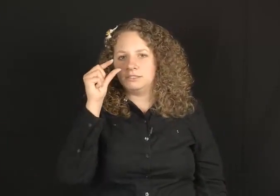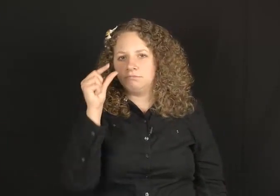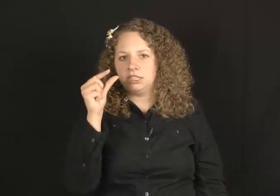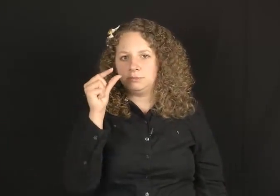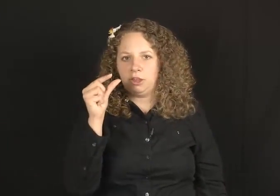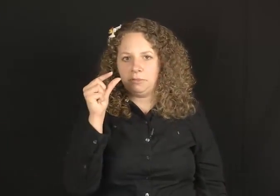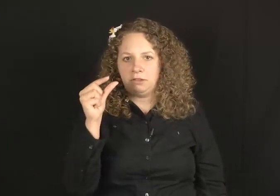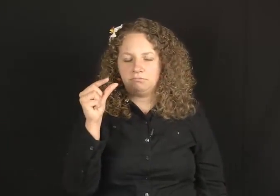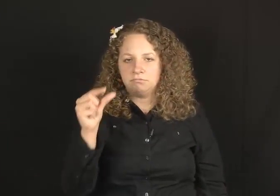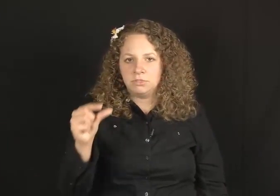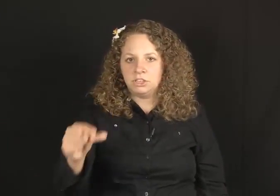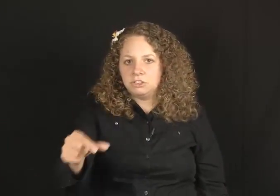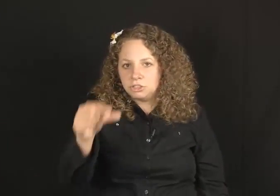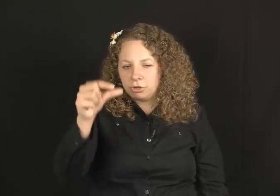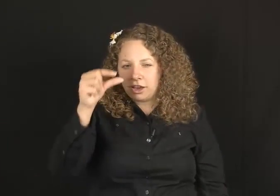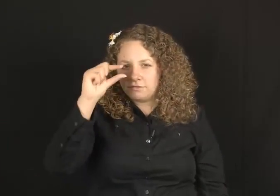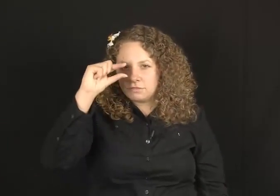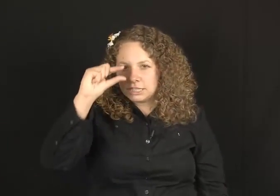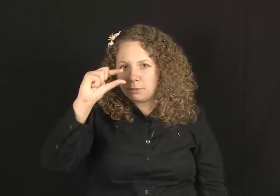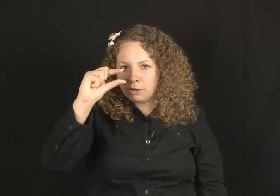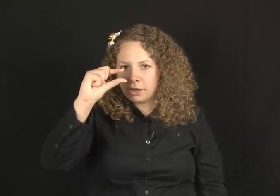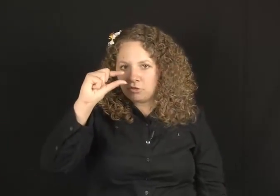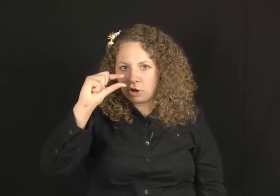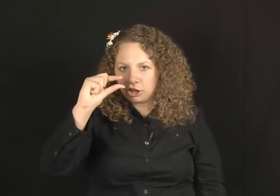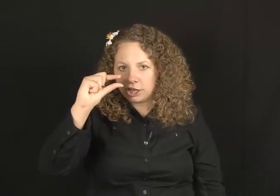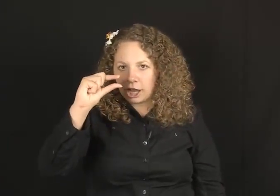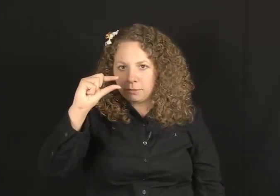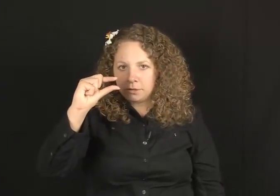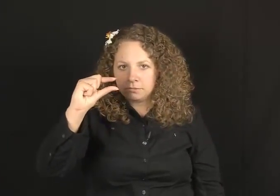a small amount, so you have a small amount of water in a cup.